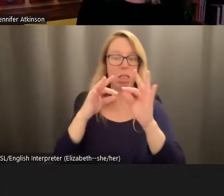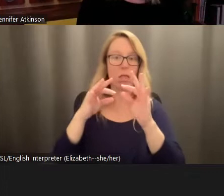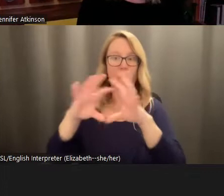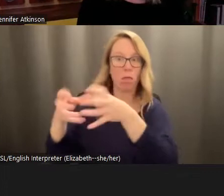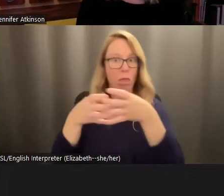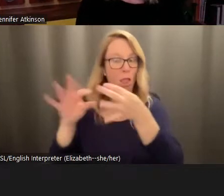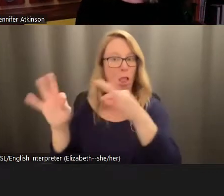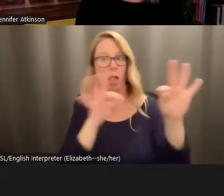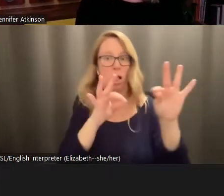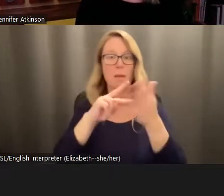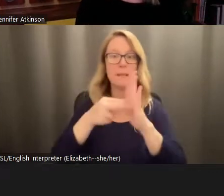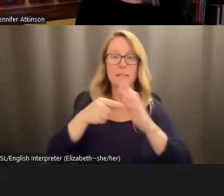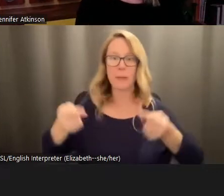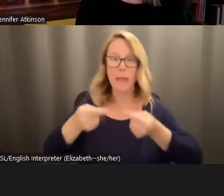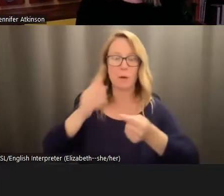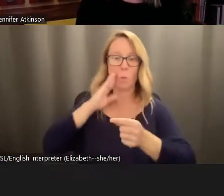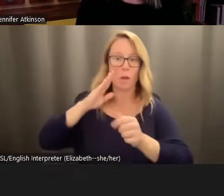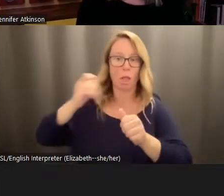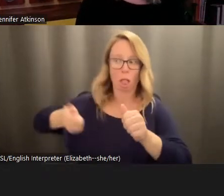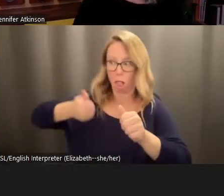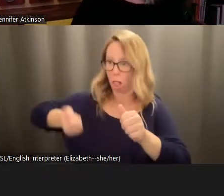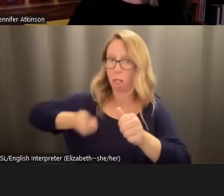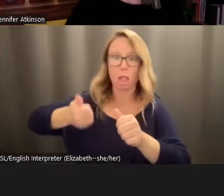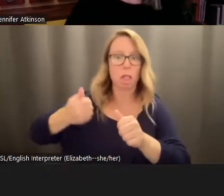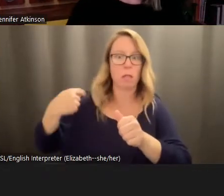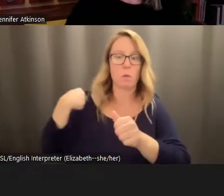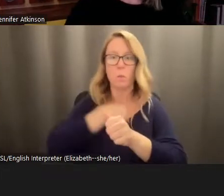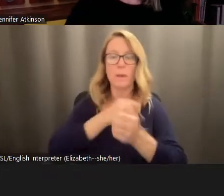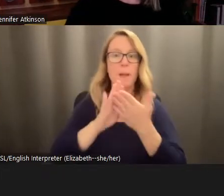that follows us around making us more and more desperate to avoid